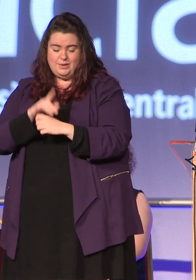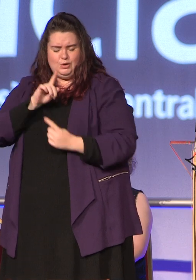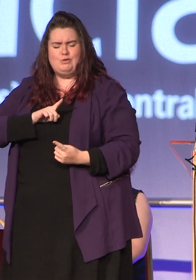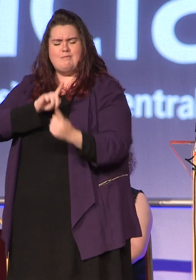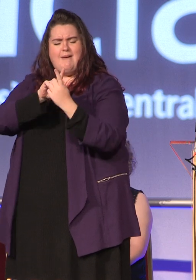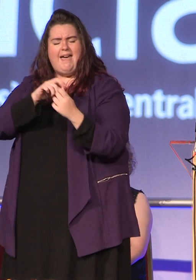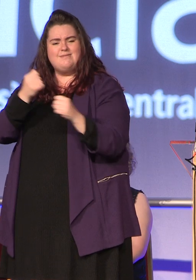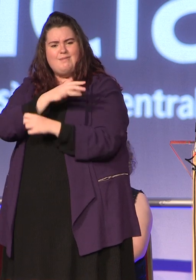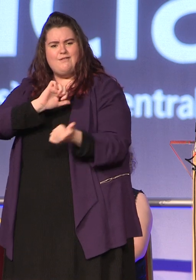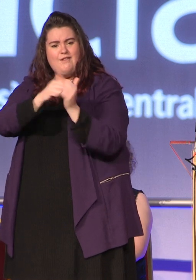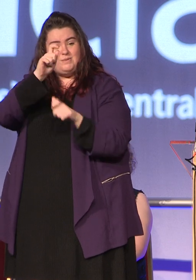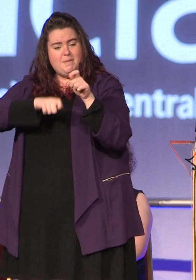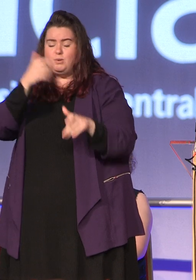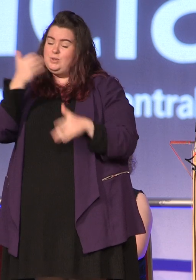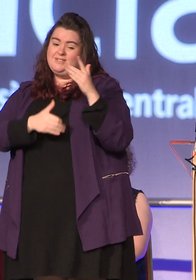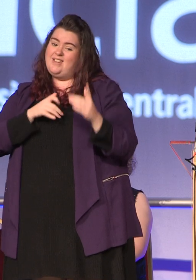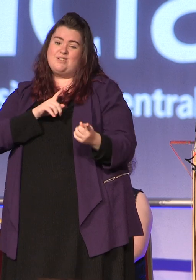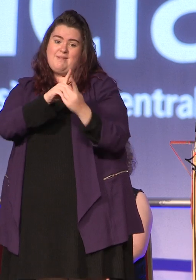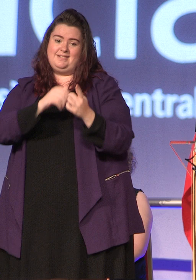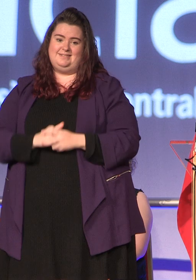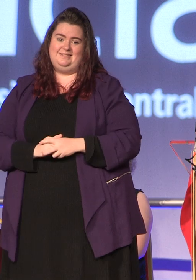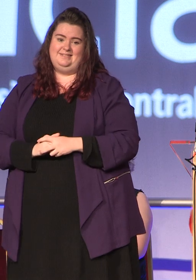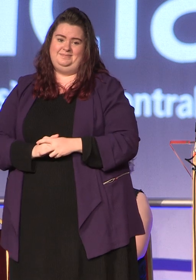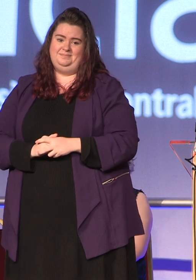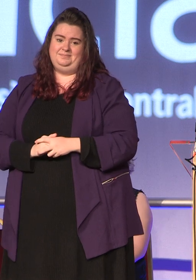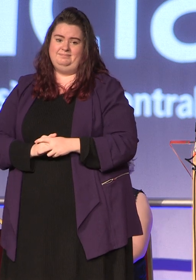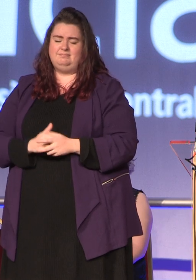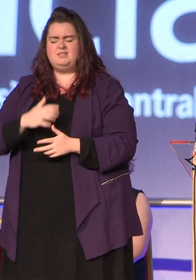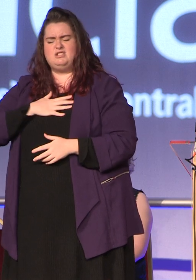and together you've smiled, sorry